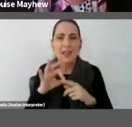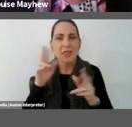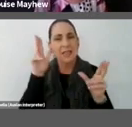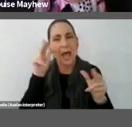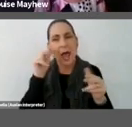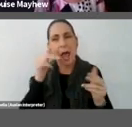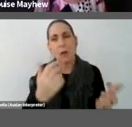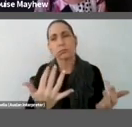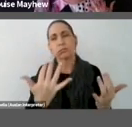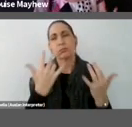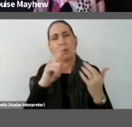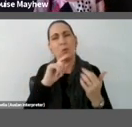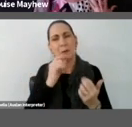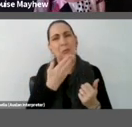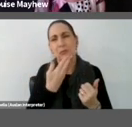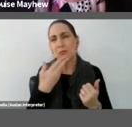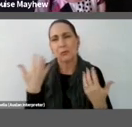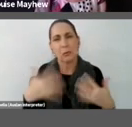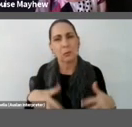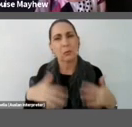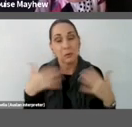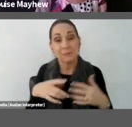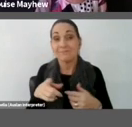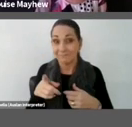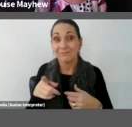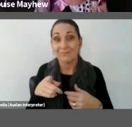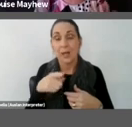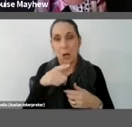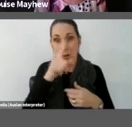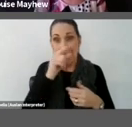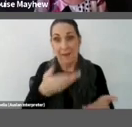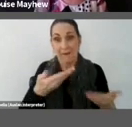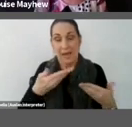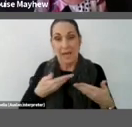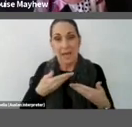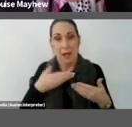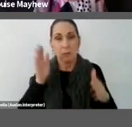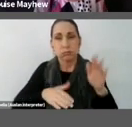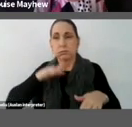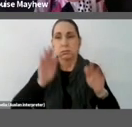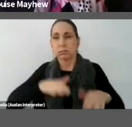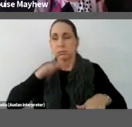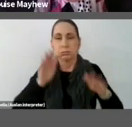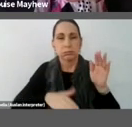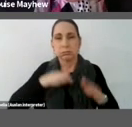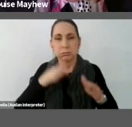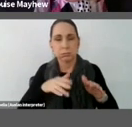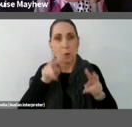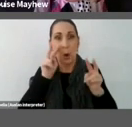I mean you can almost hear the rhythm of the percussive drums when you look at this image.